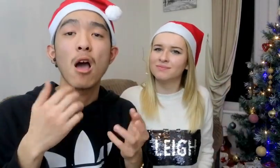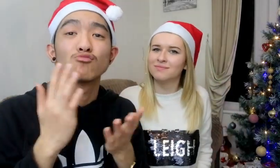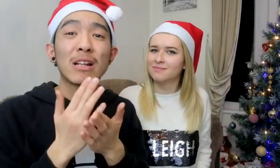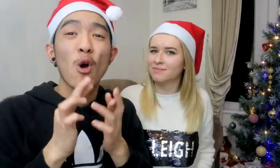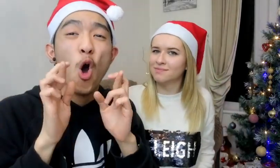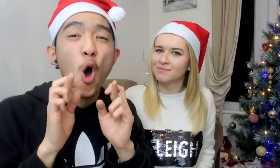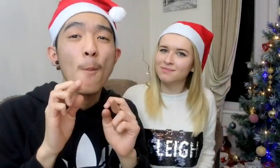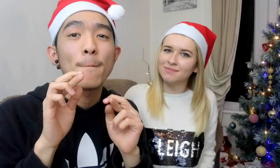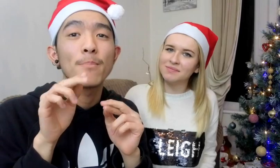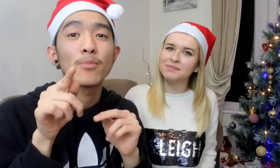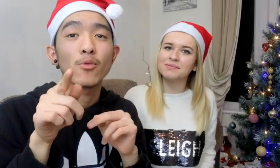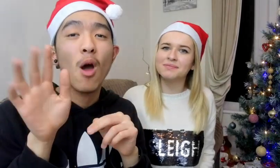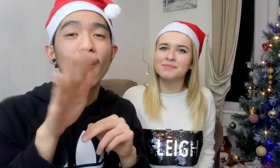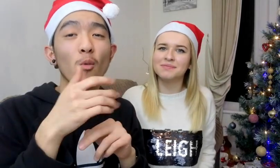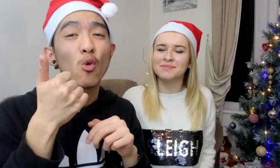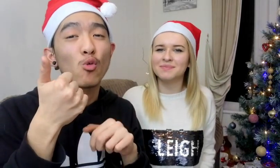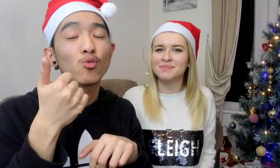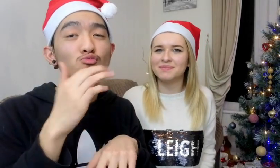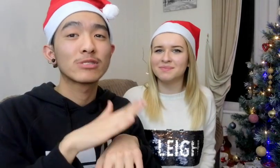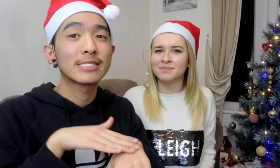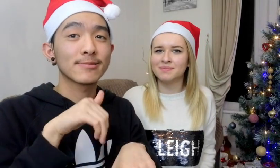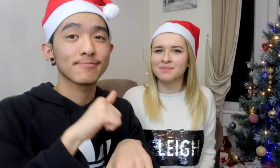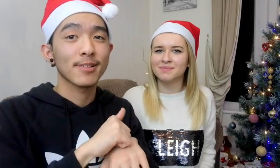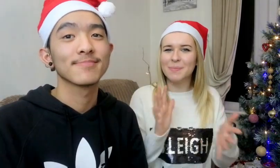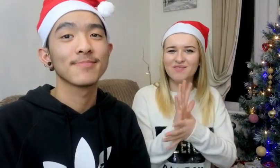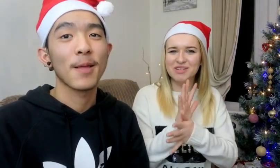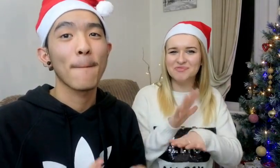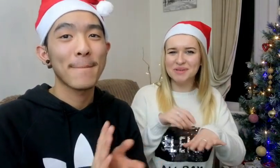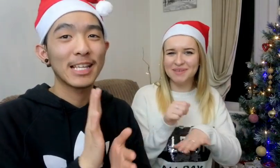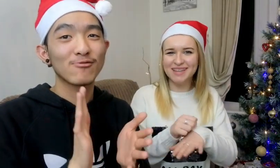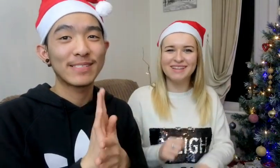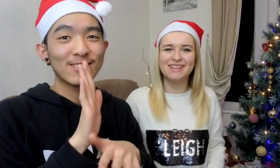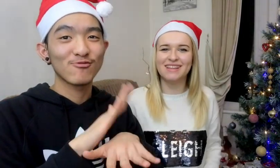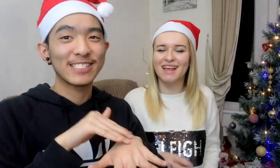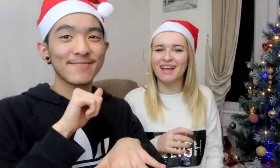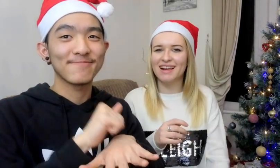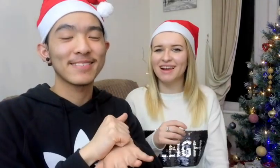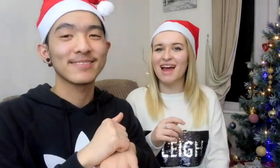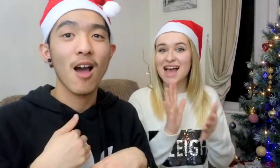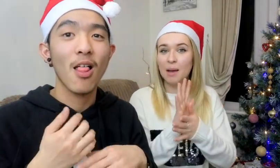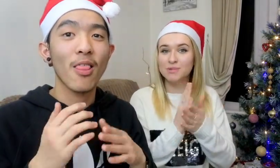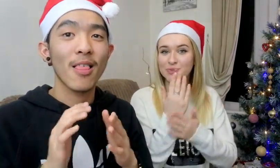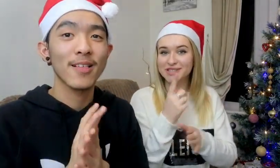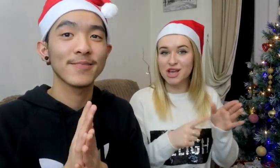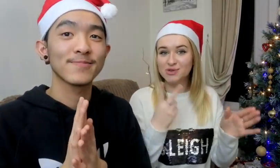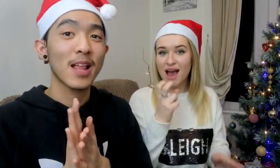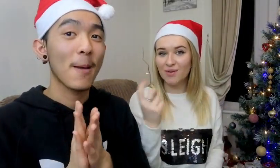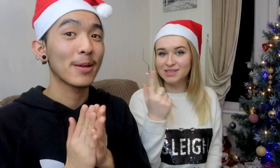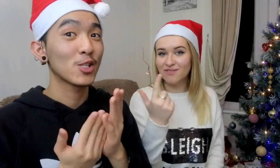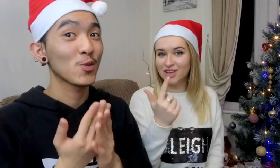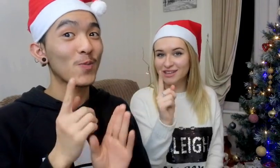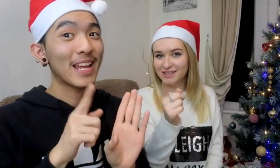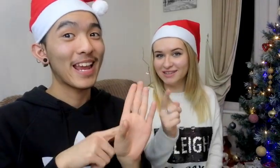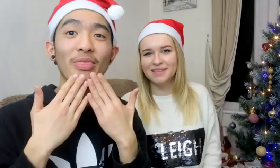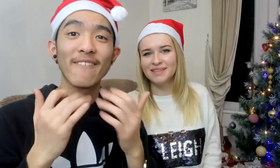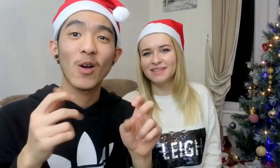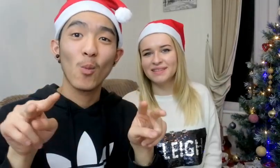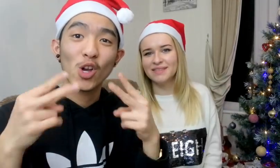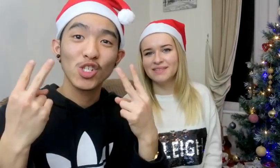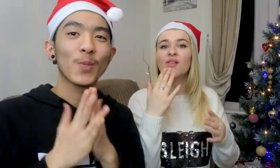I really hope you have guys have a good Christmas! Merry Christmas, Happy New Year 2017! Thank you for watching!